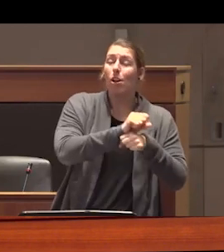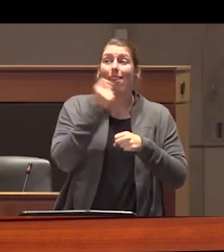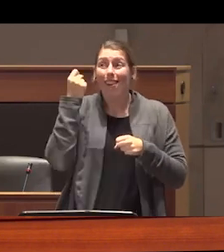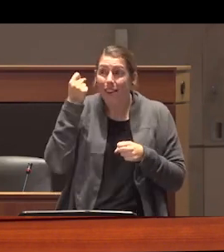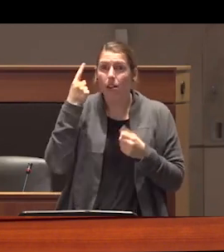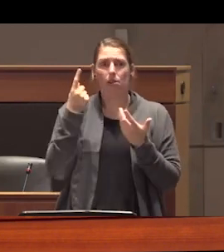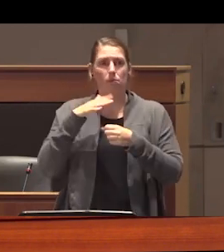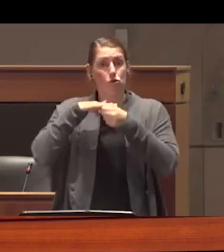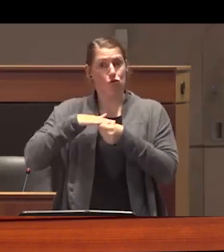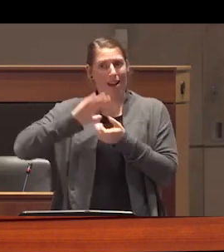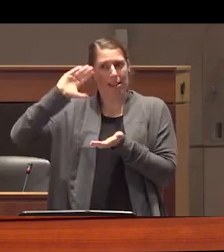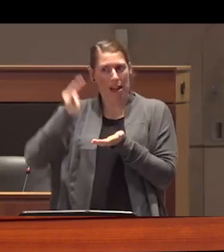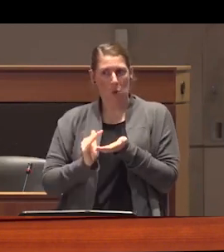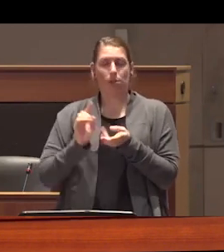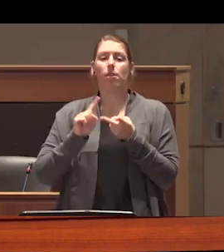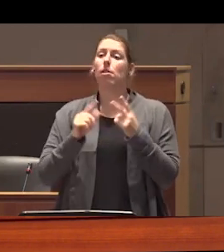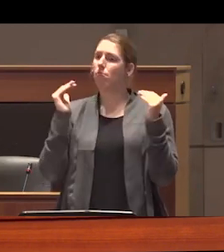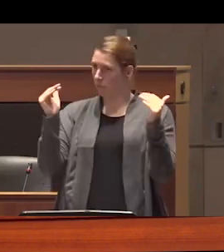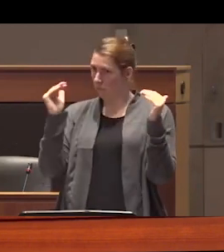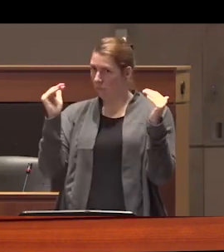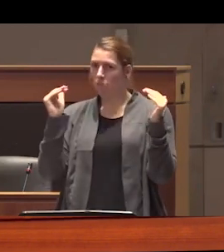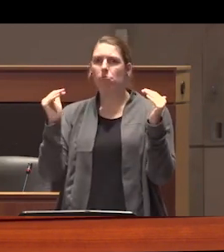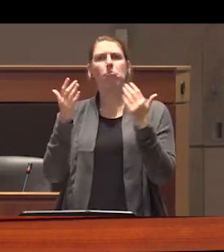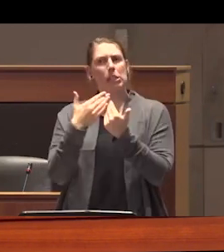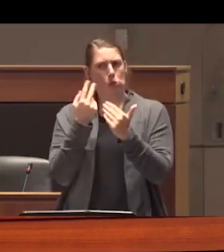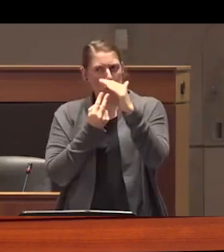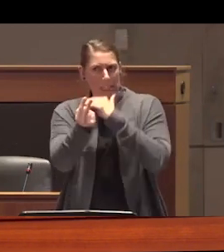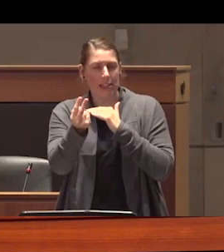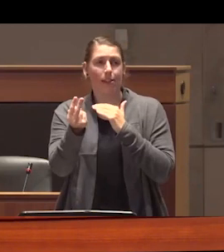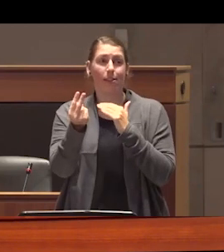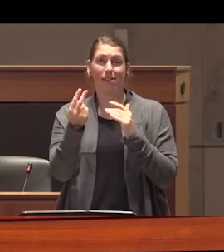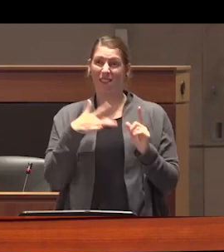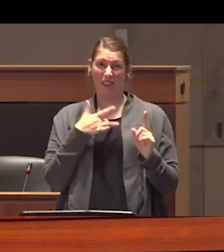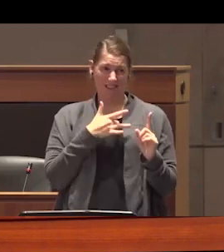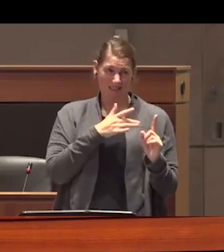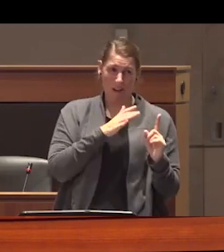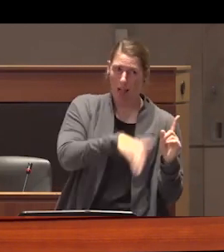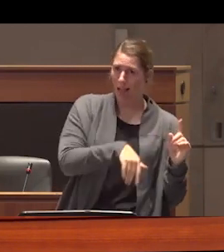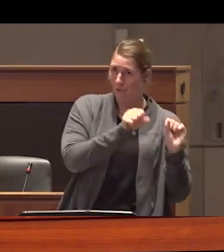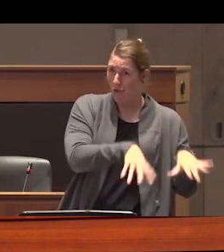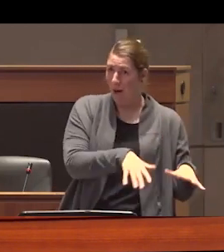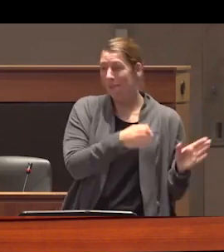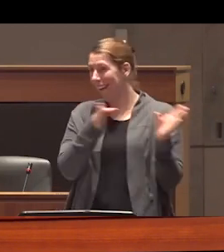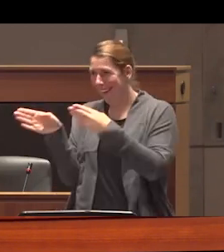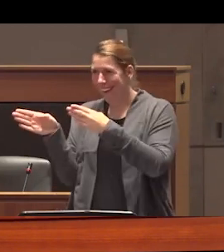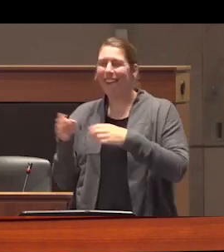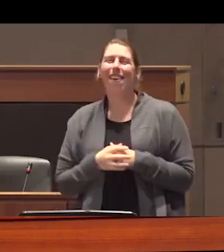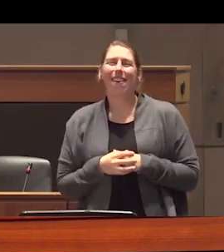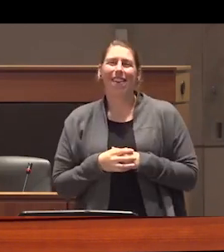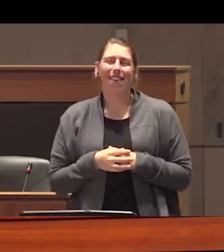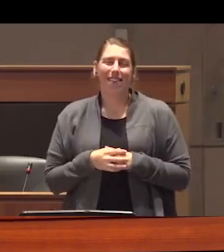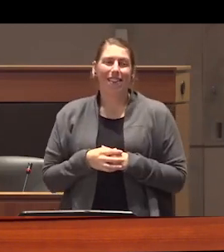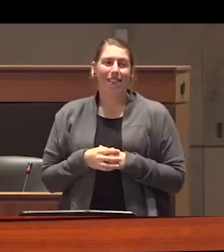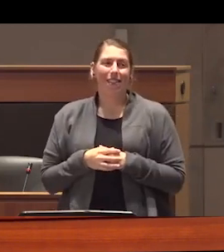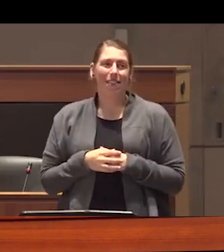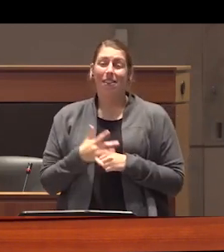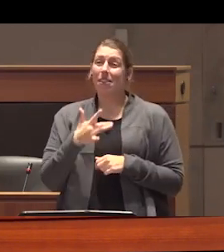low stress predictable I have not gone that route but I will say that normally when people gather